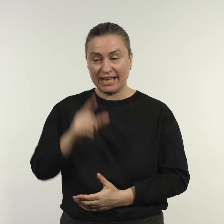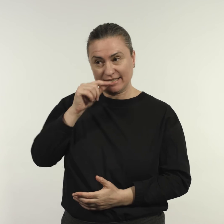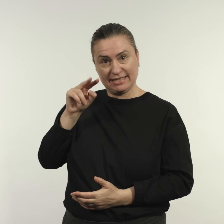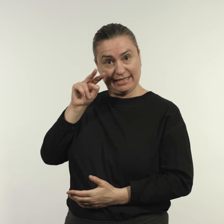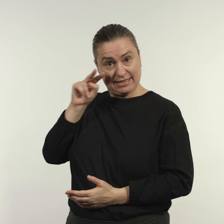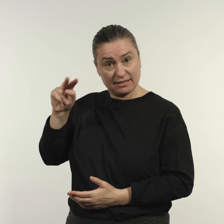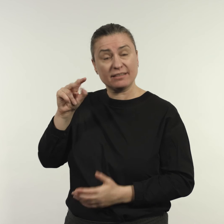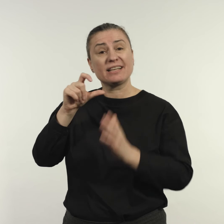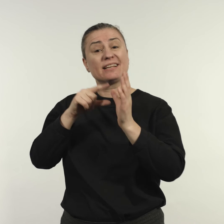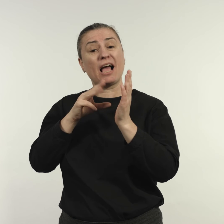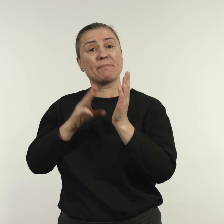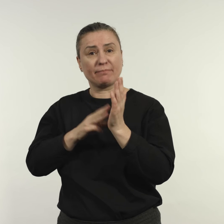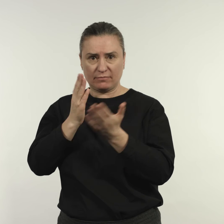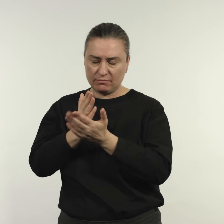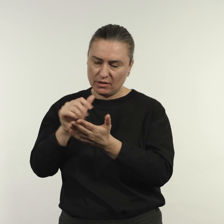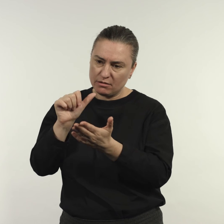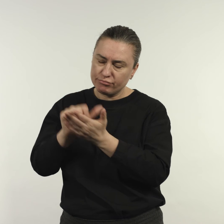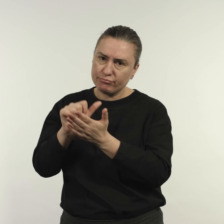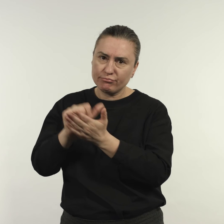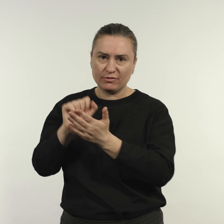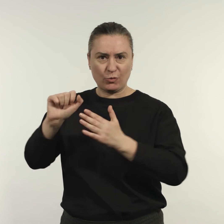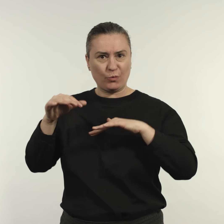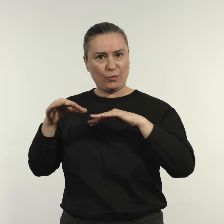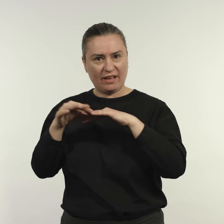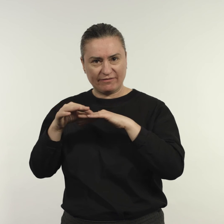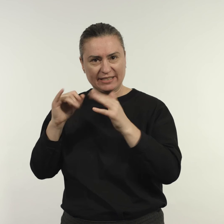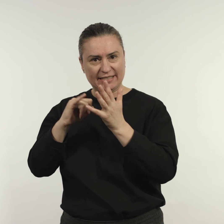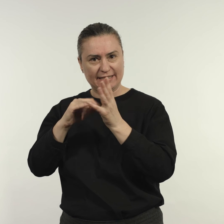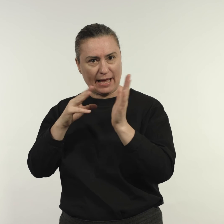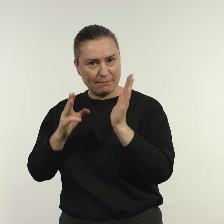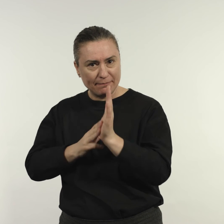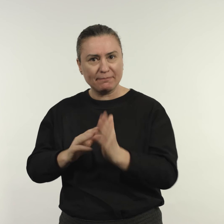‘Cam is very protective and supportive of Sam;